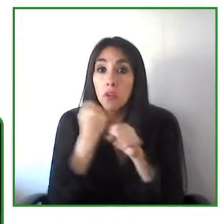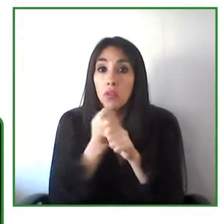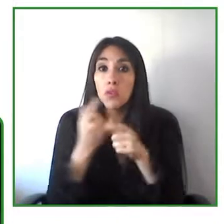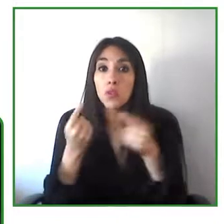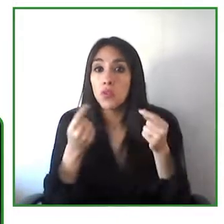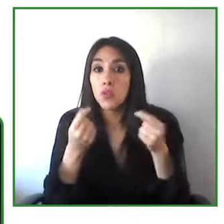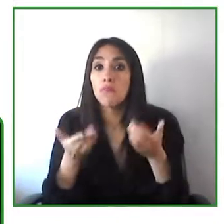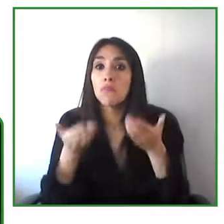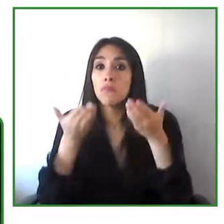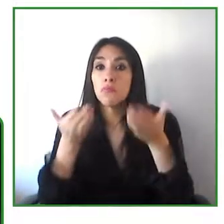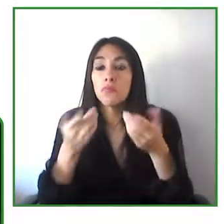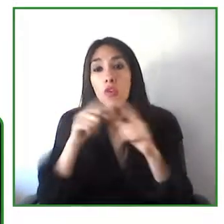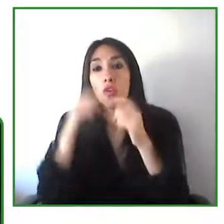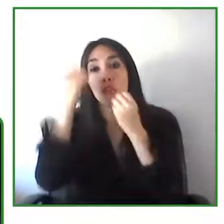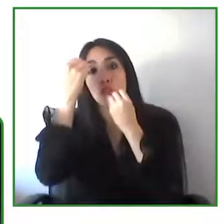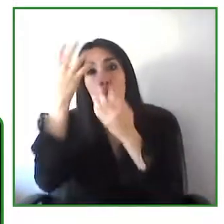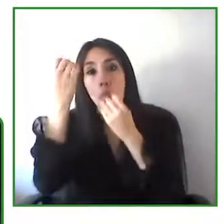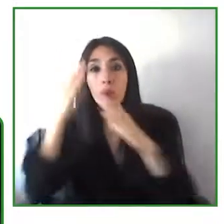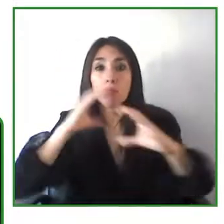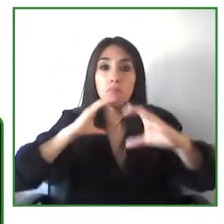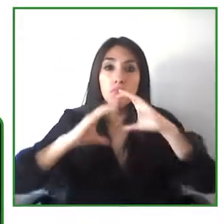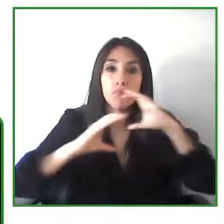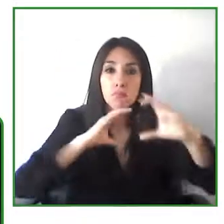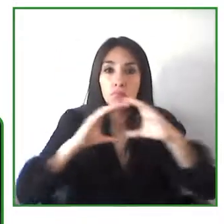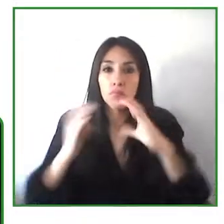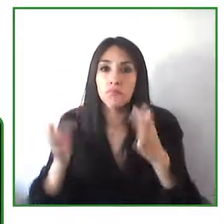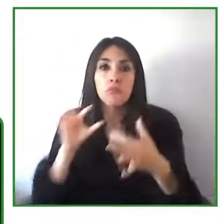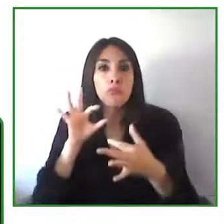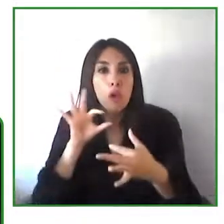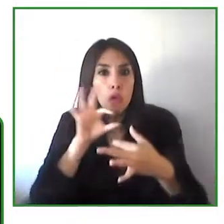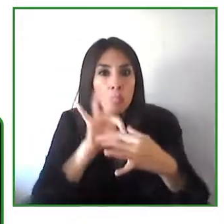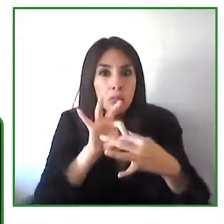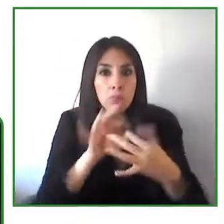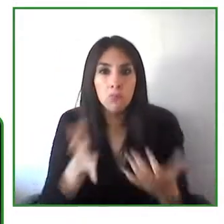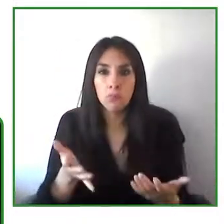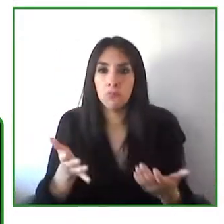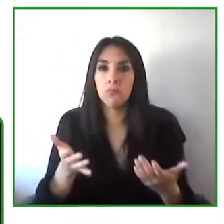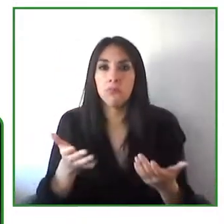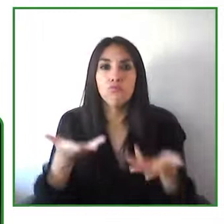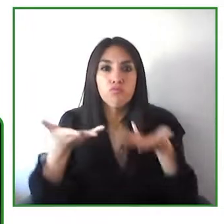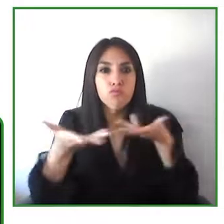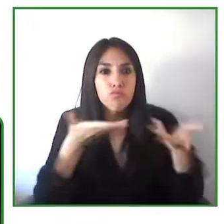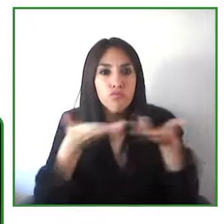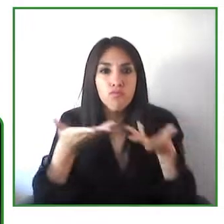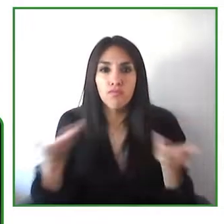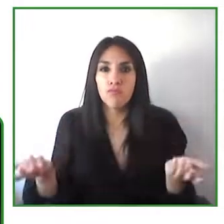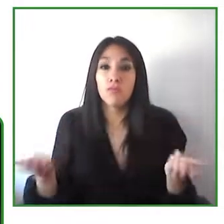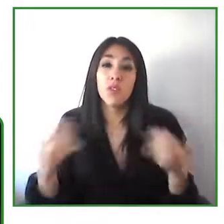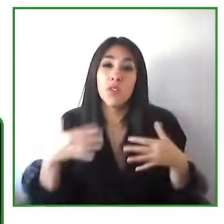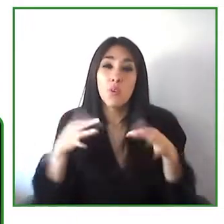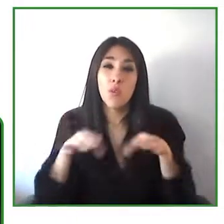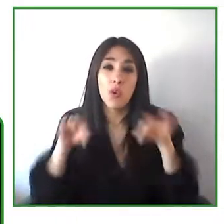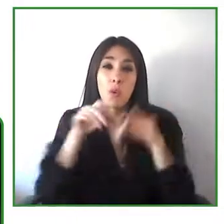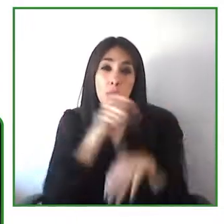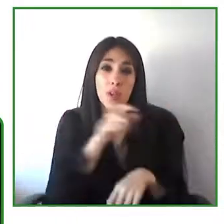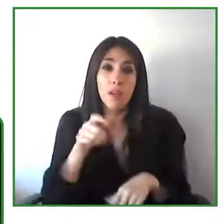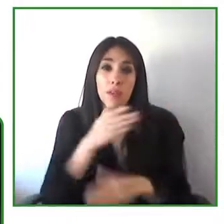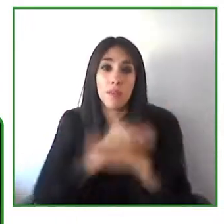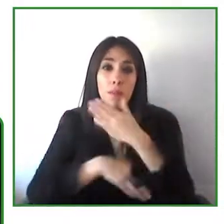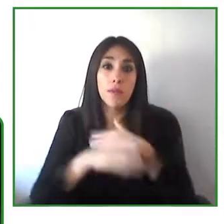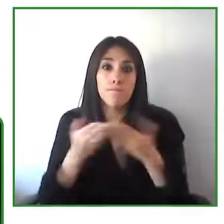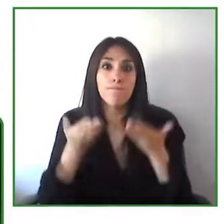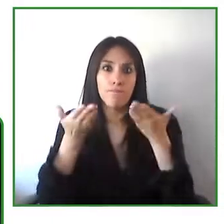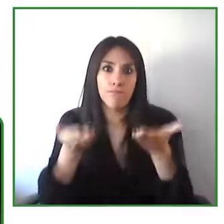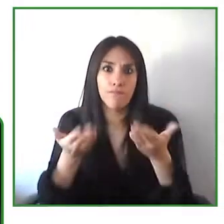And well in fact we don't have no much time so thank you very much Axel for